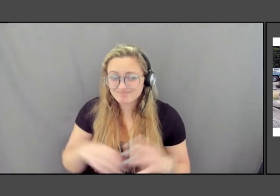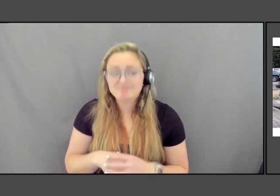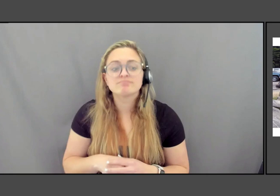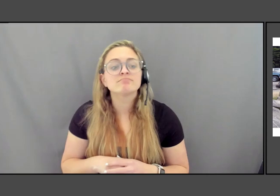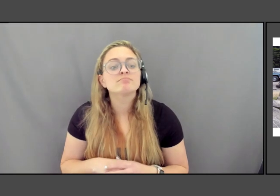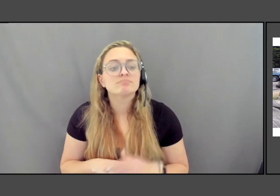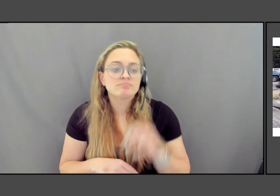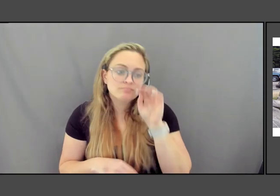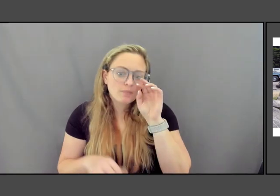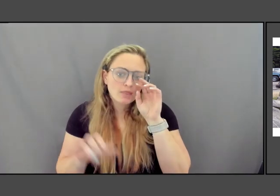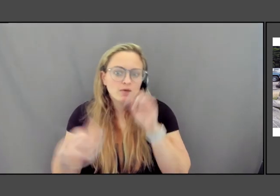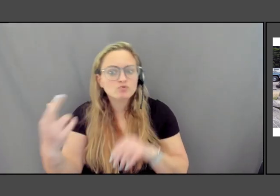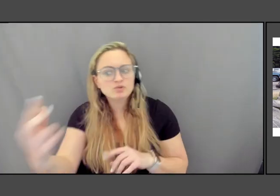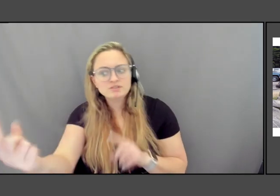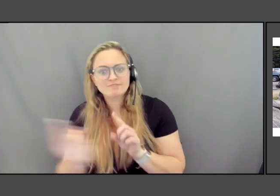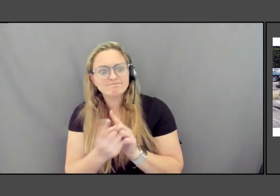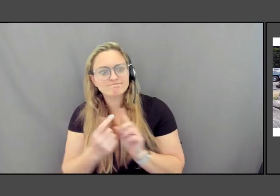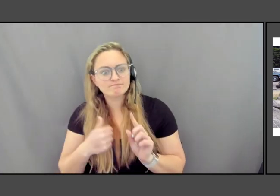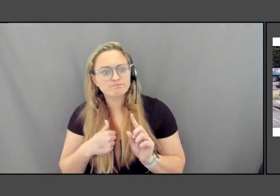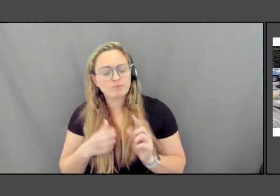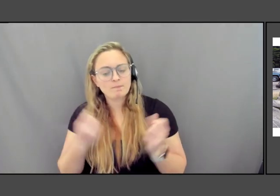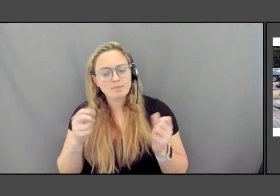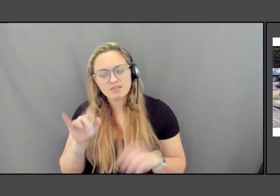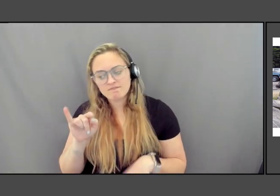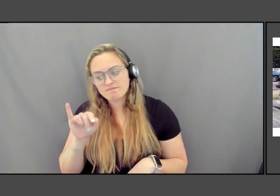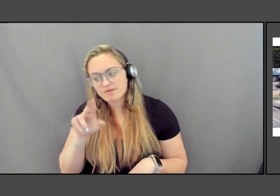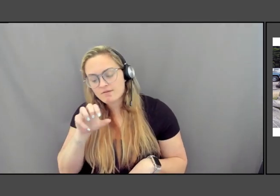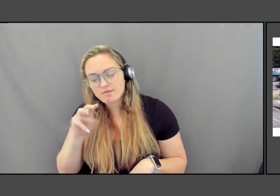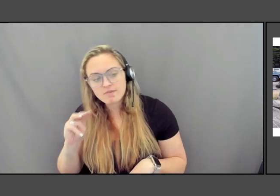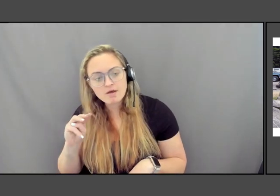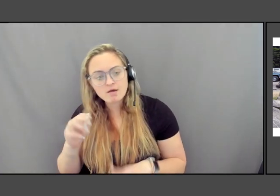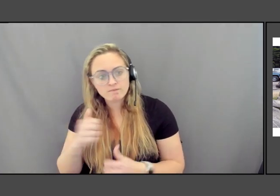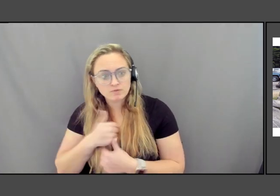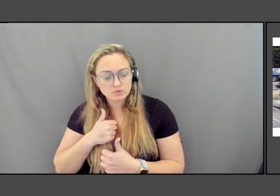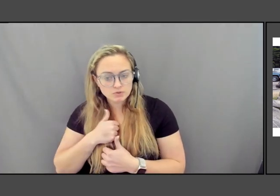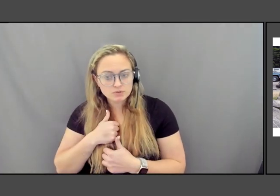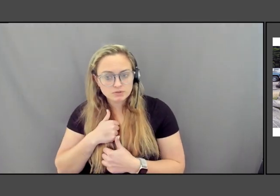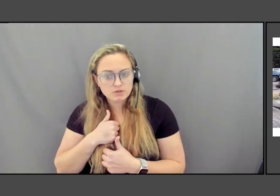A lot of them were Vietnam vets, and they felt I could share their story.